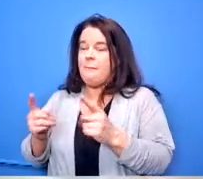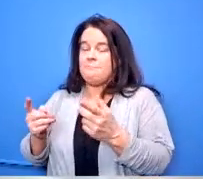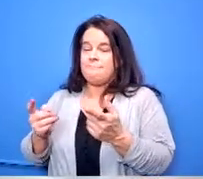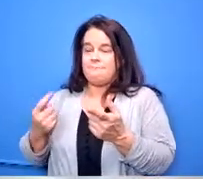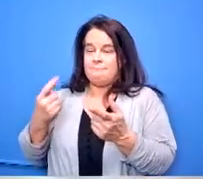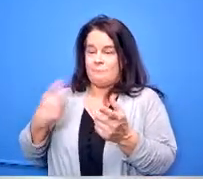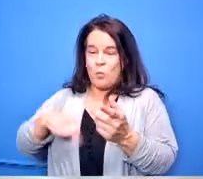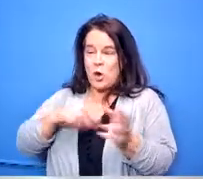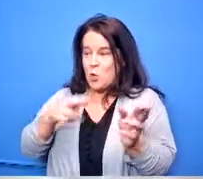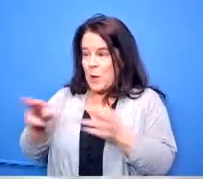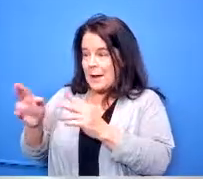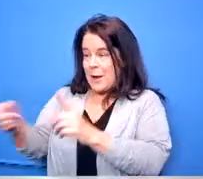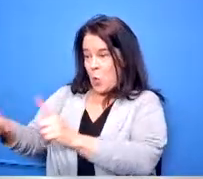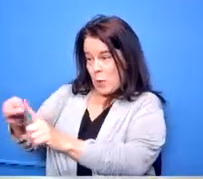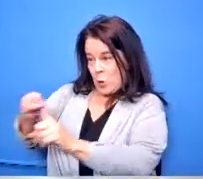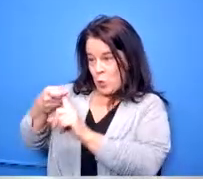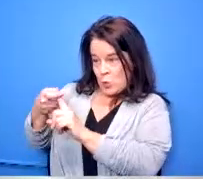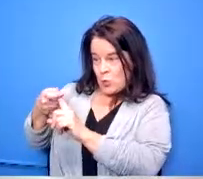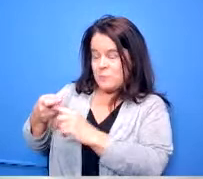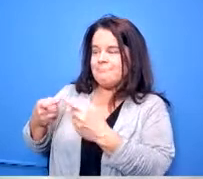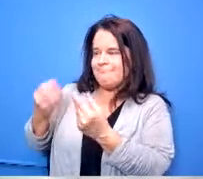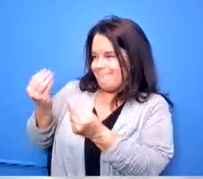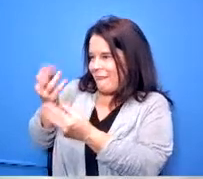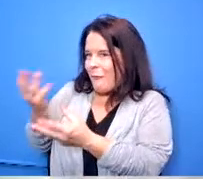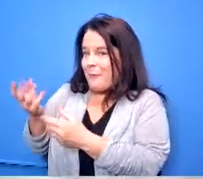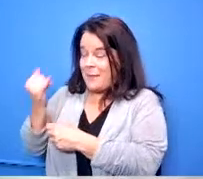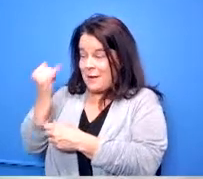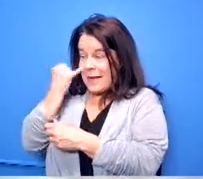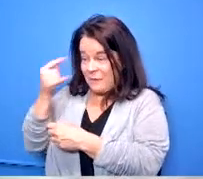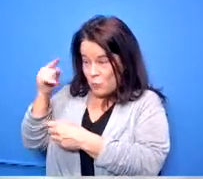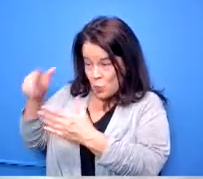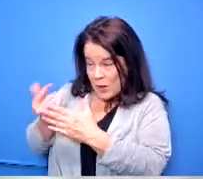listen if you if you come back and you student teach here you know this is the pathway that